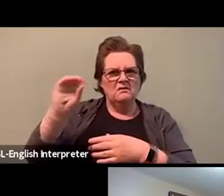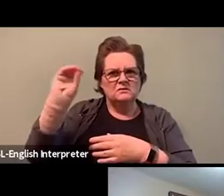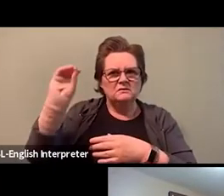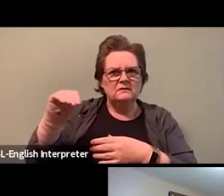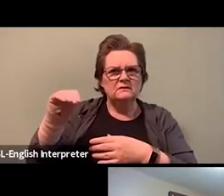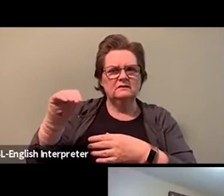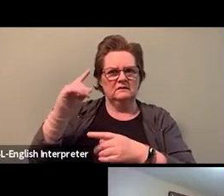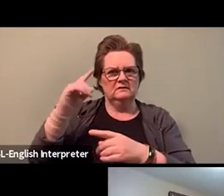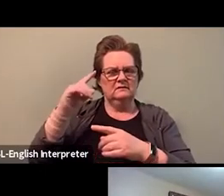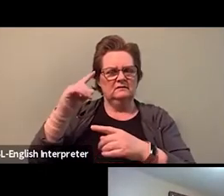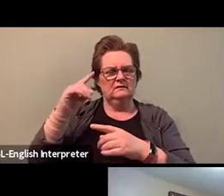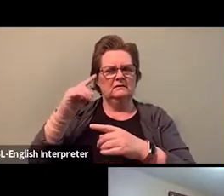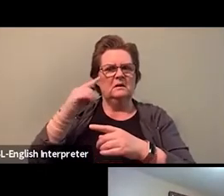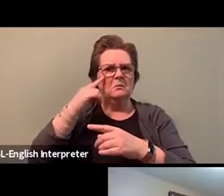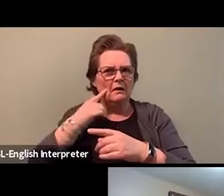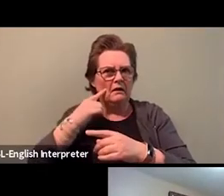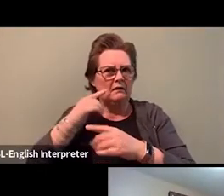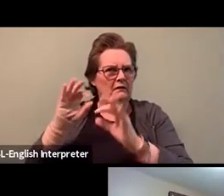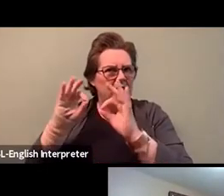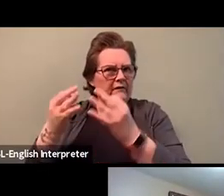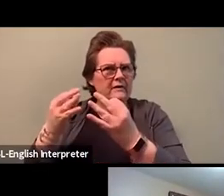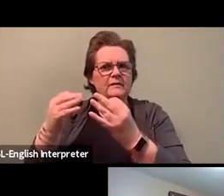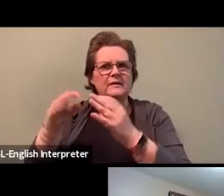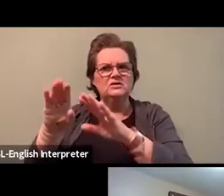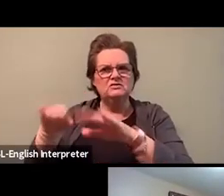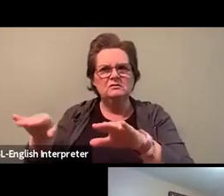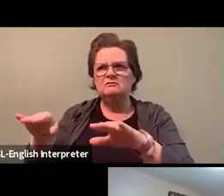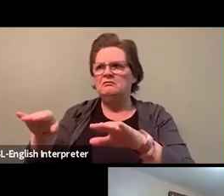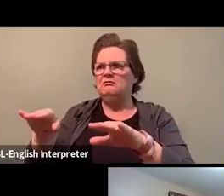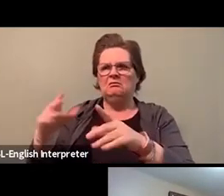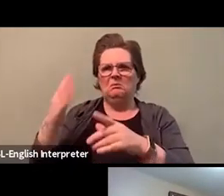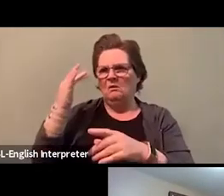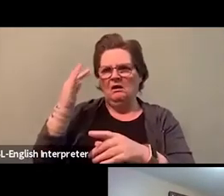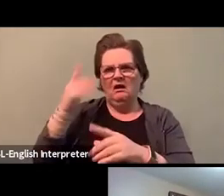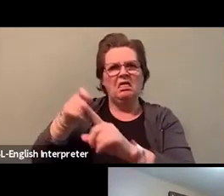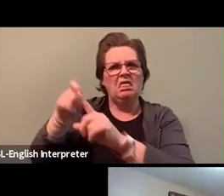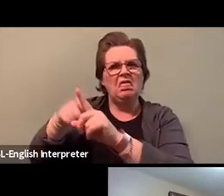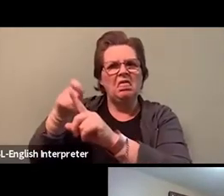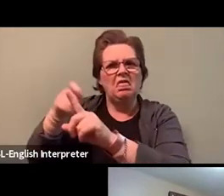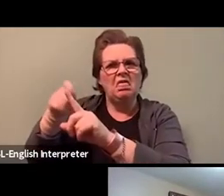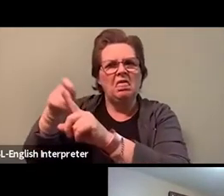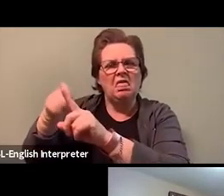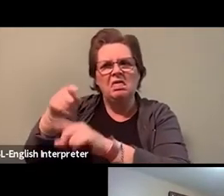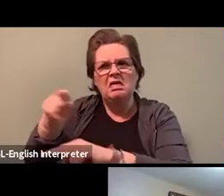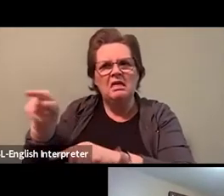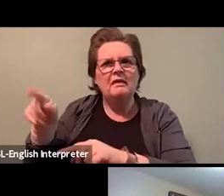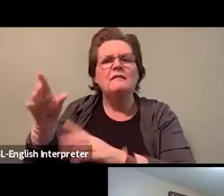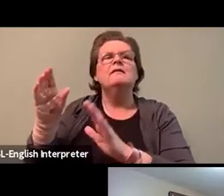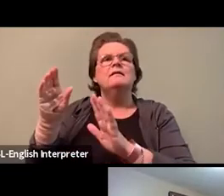And it's that bad word rather than, you know, people taking the time to understand and learn what that means,